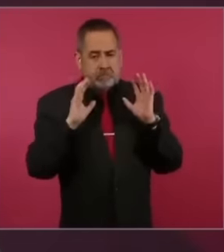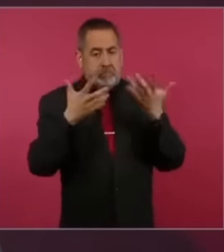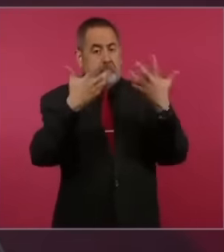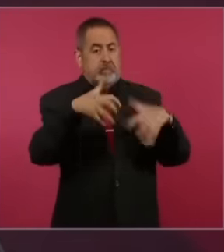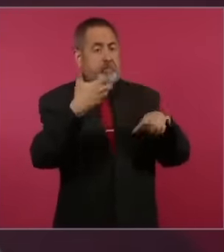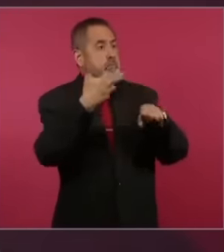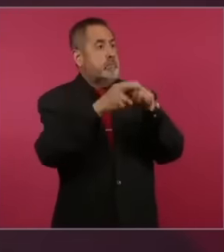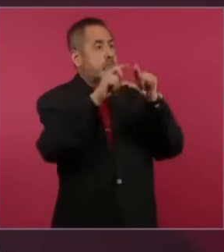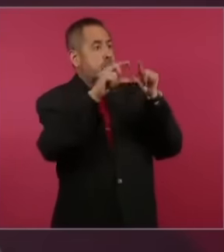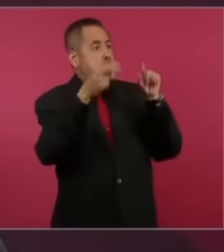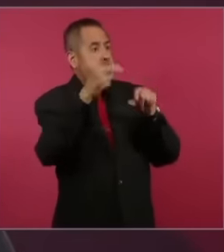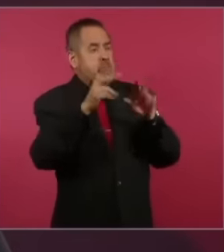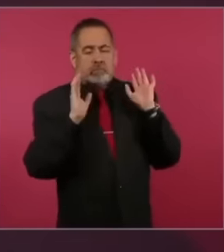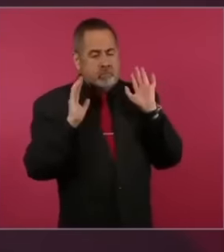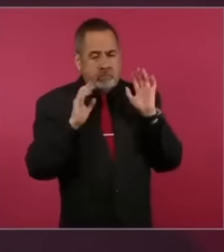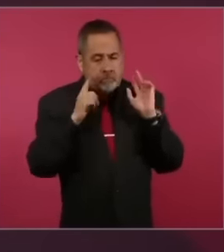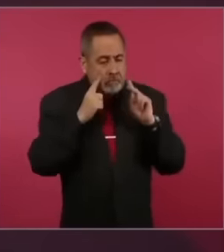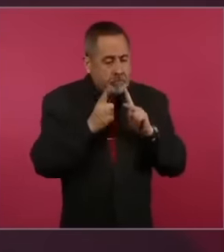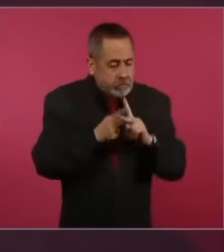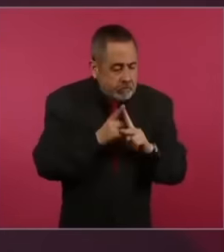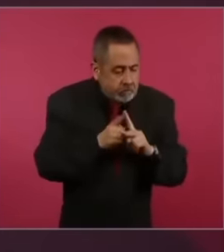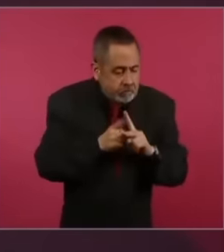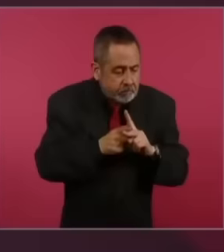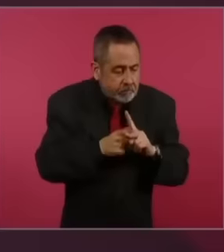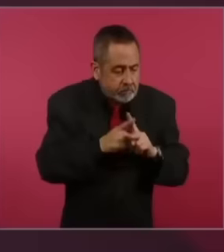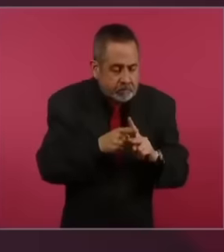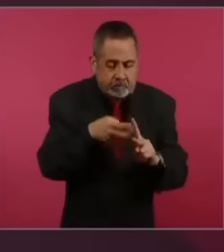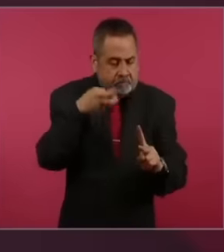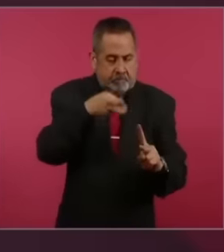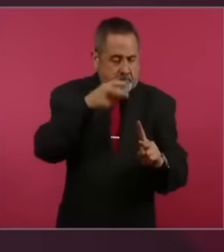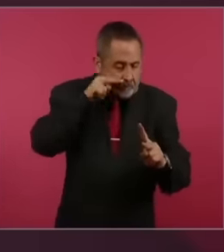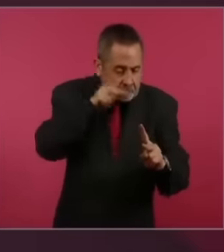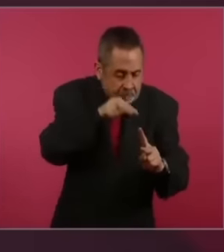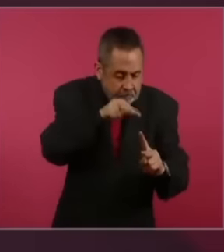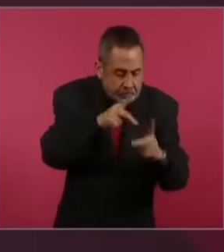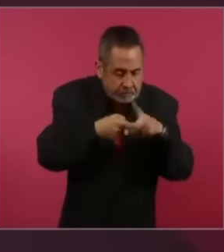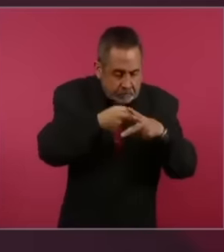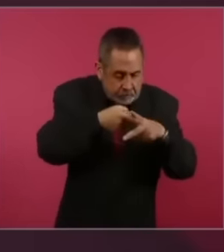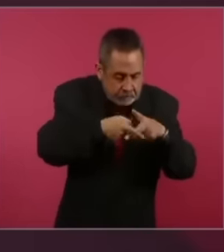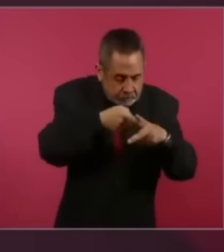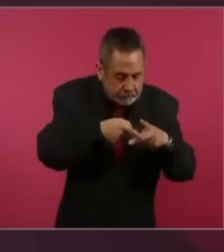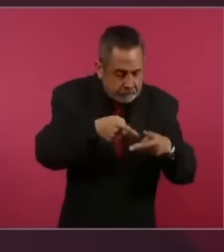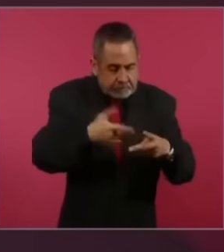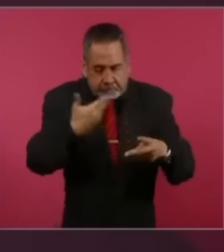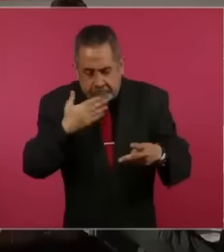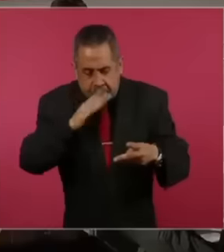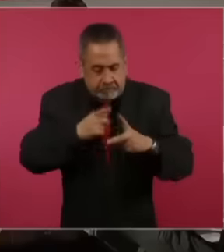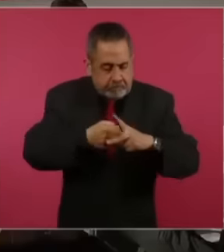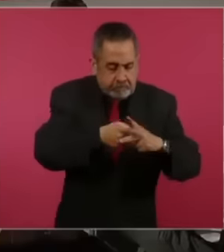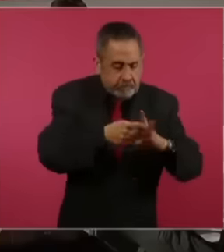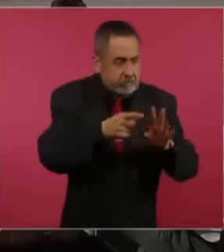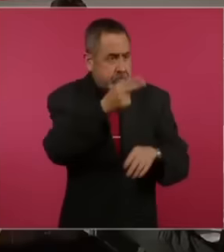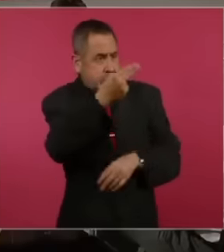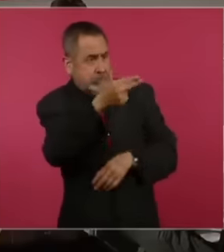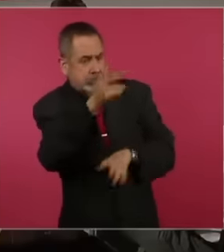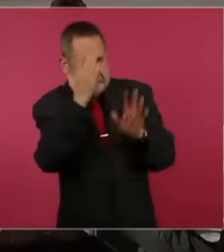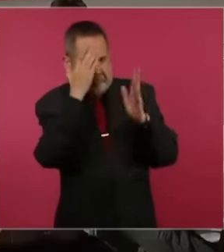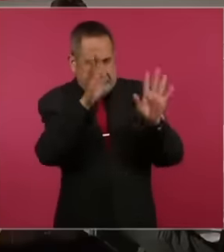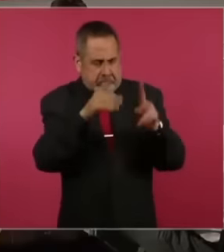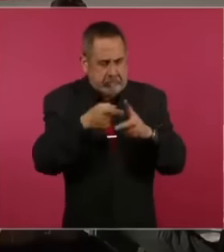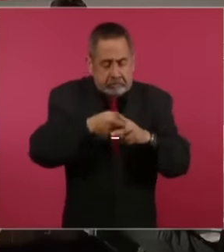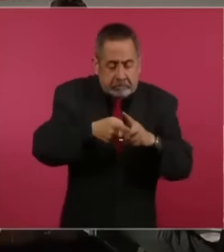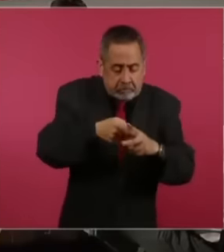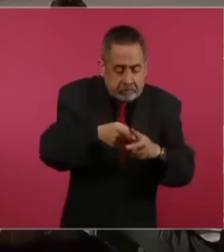see financial accounting operations that have tax repercussions. in the payment of taxes